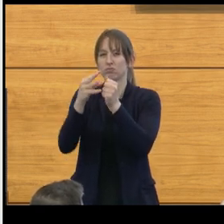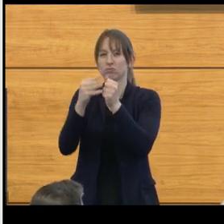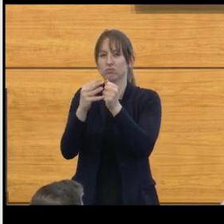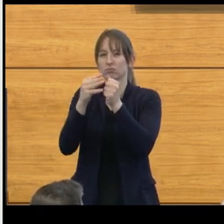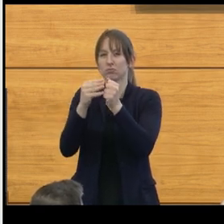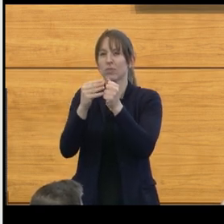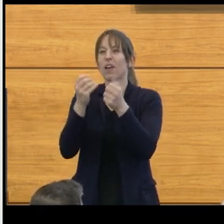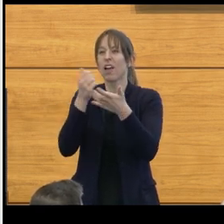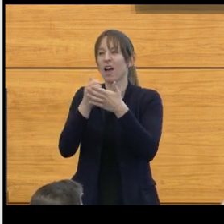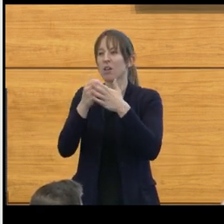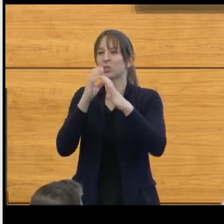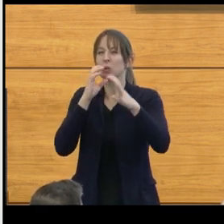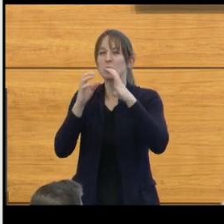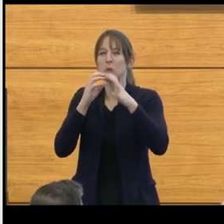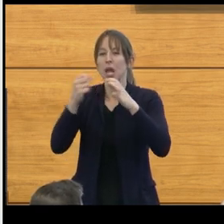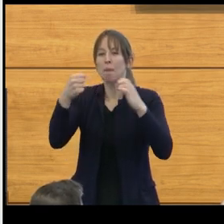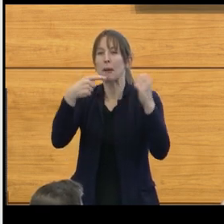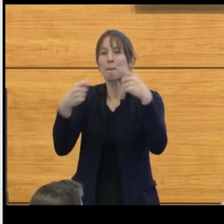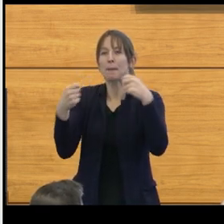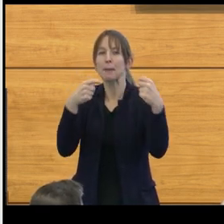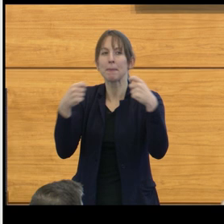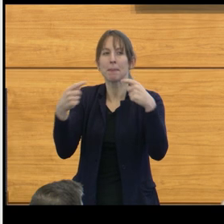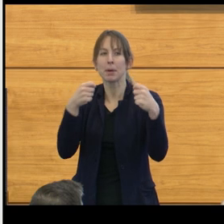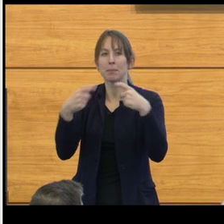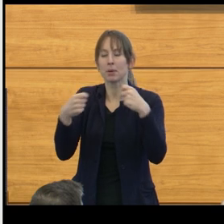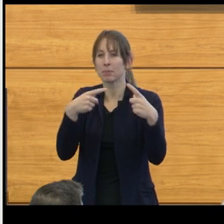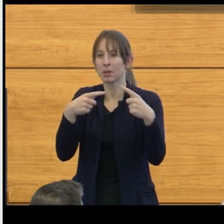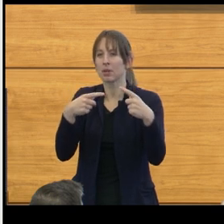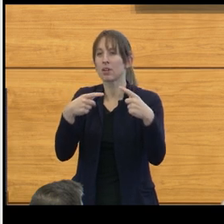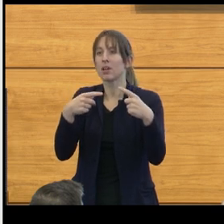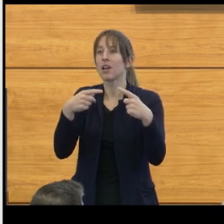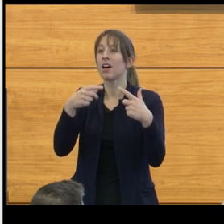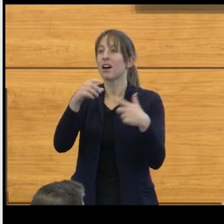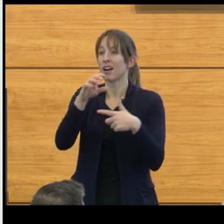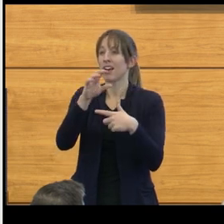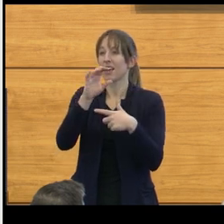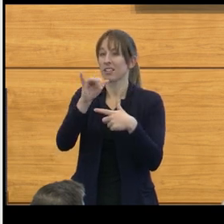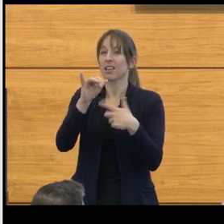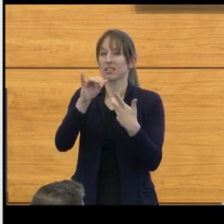between various aspects of the brain. And that CSF is made by the choroid plexus.